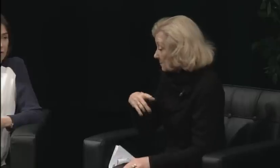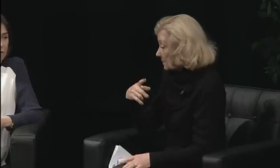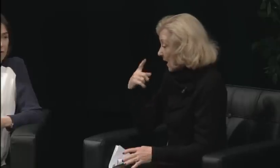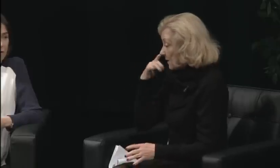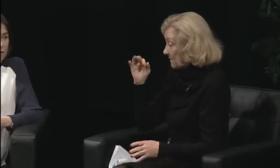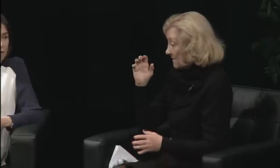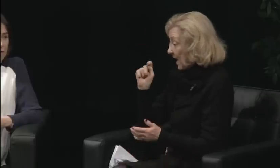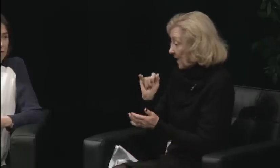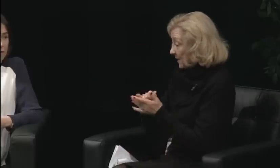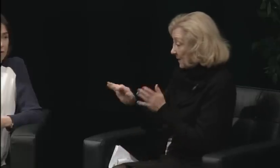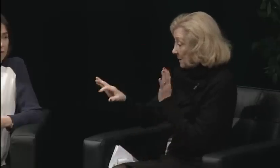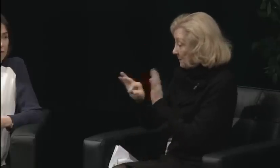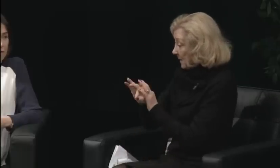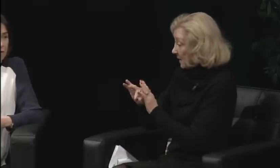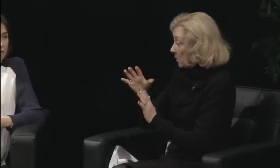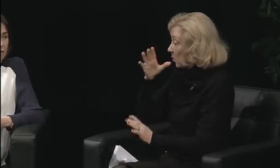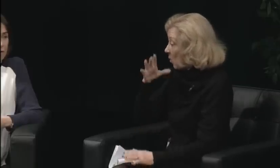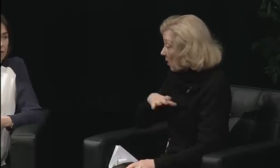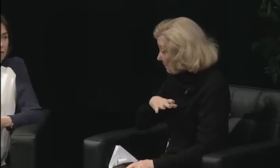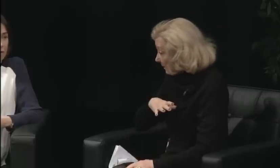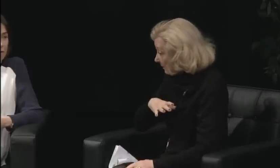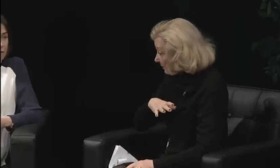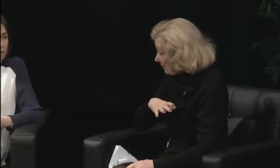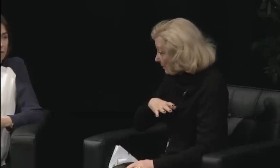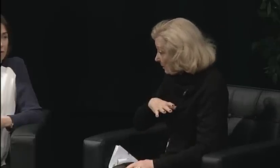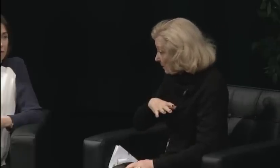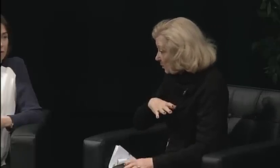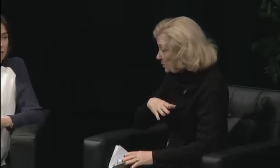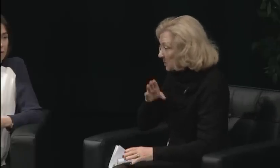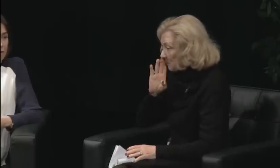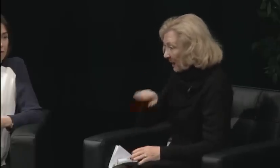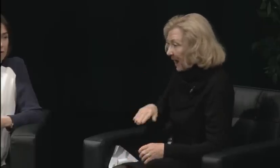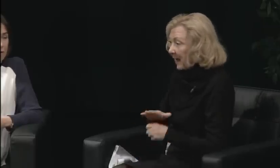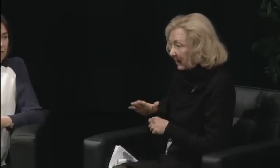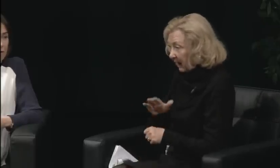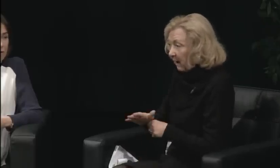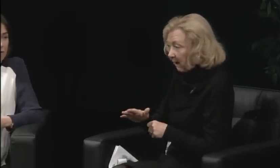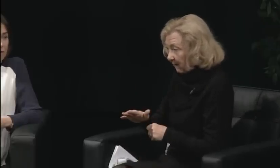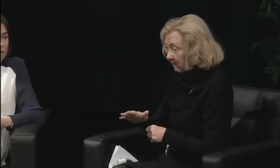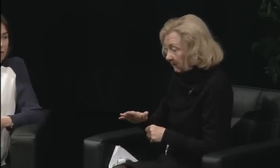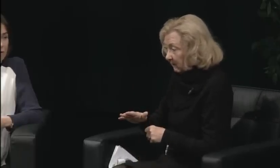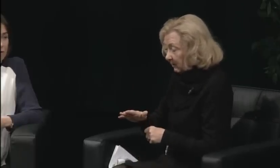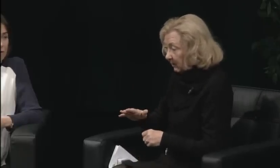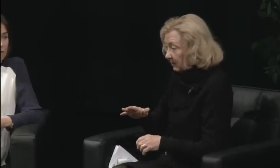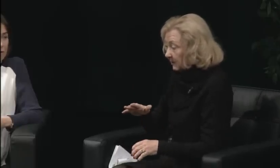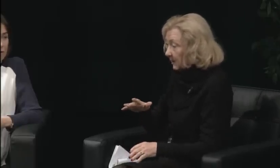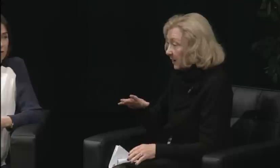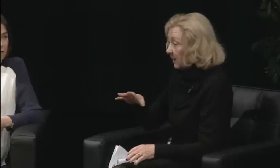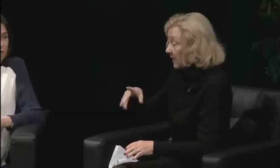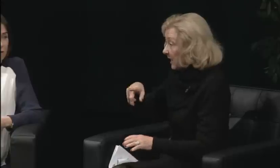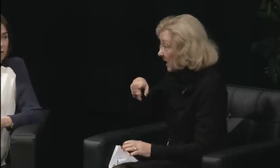So the students -- No, they were not allowed there.